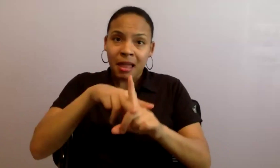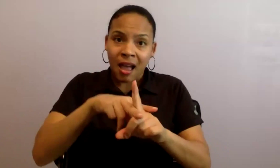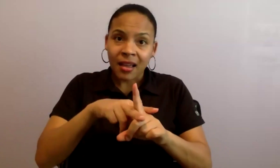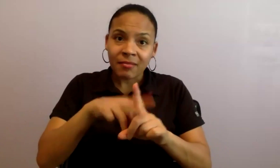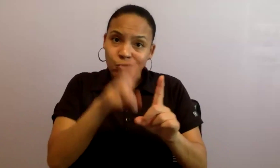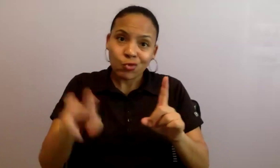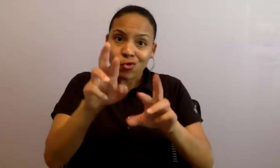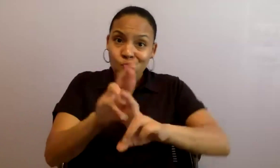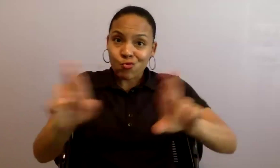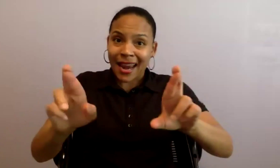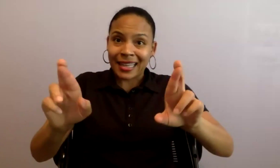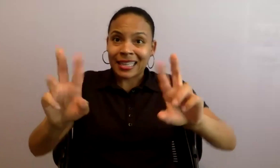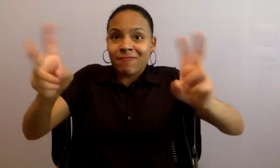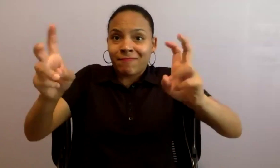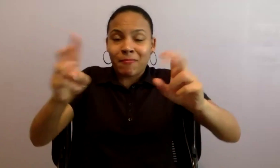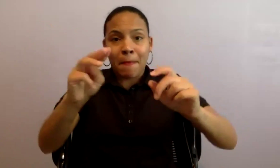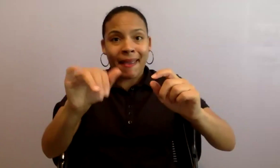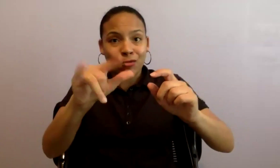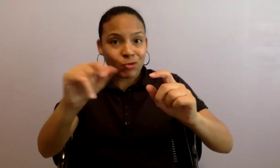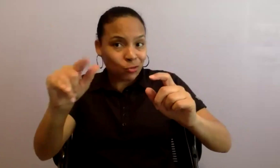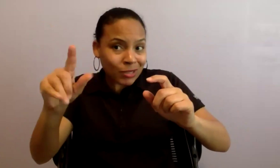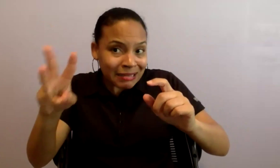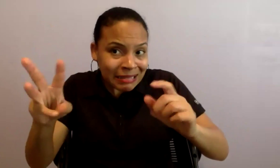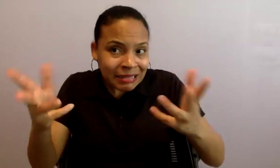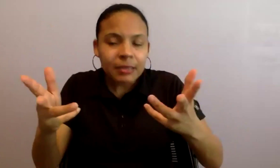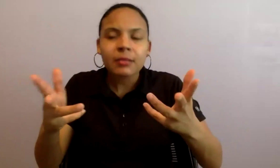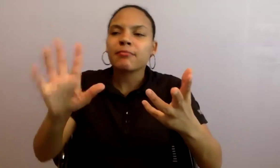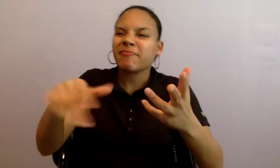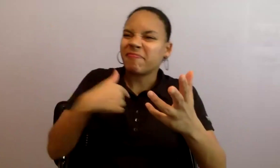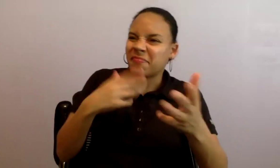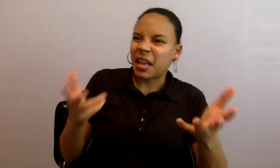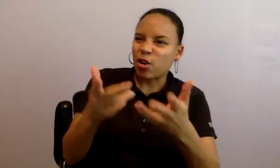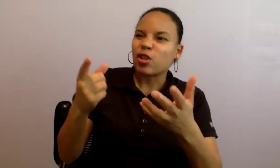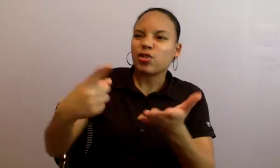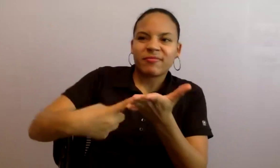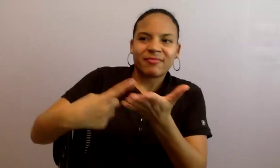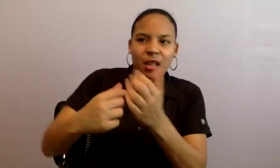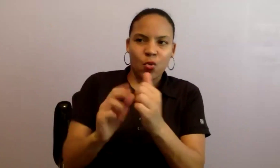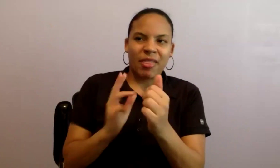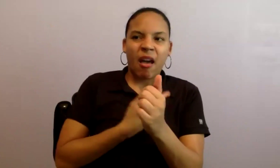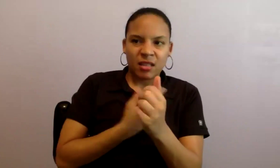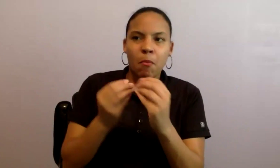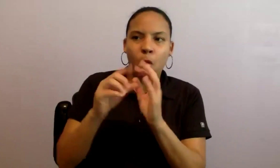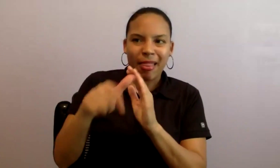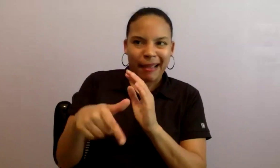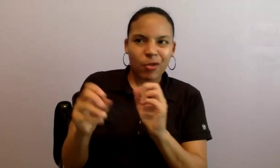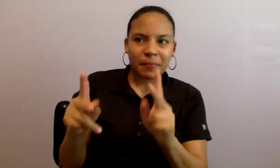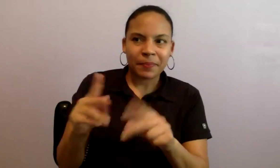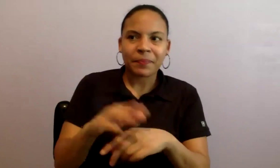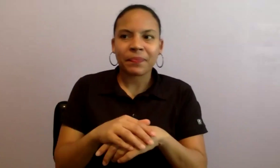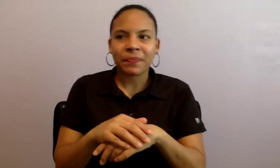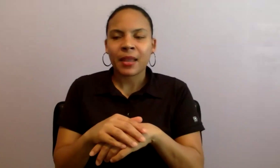actually encourage you to talk to us about. Again, Leilani, at the end of that slide, you